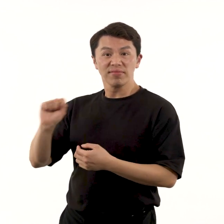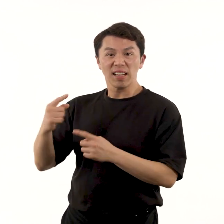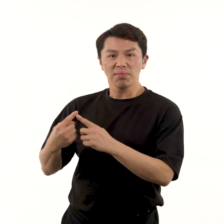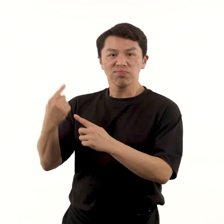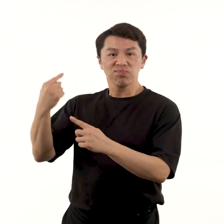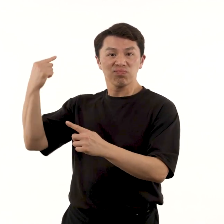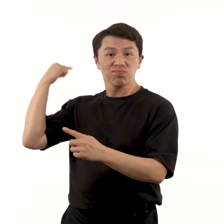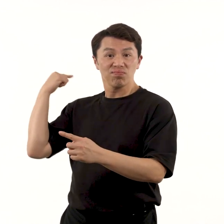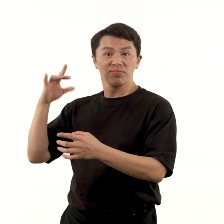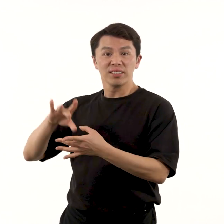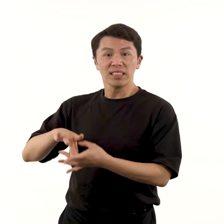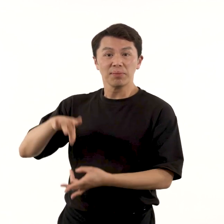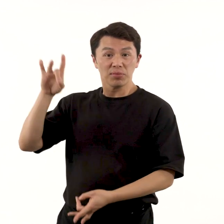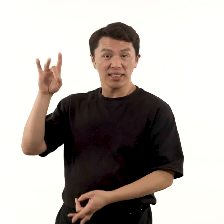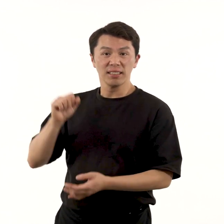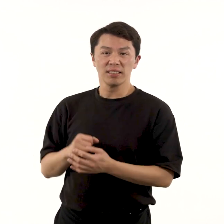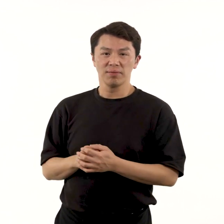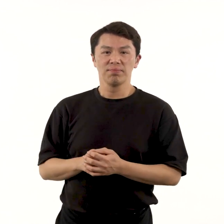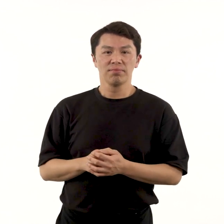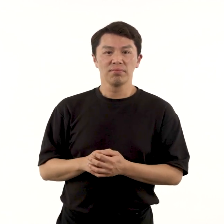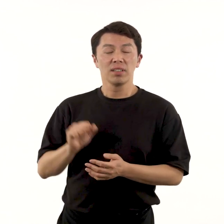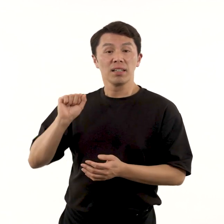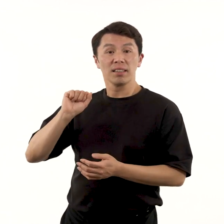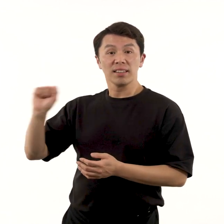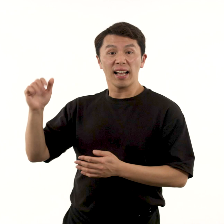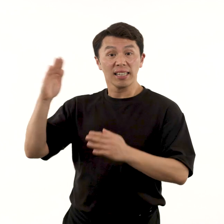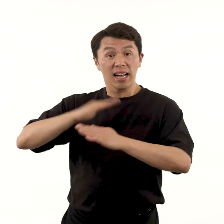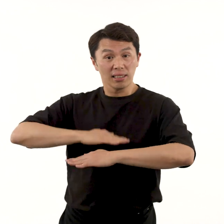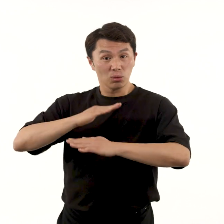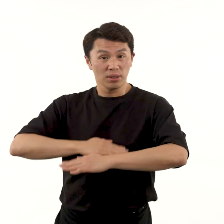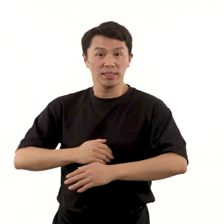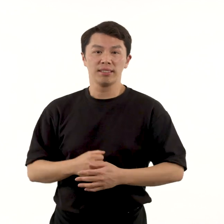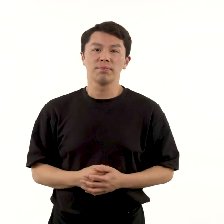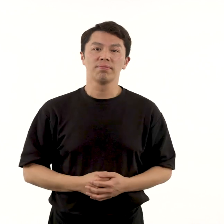Ancestors and Country.